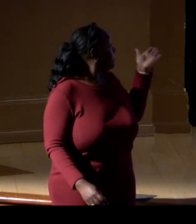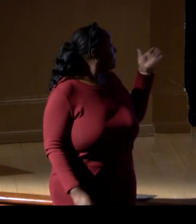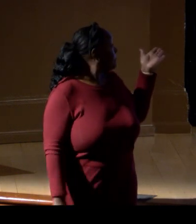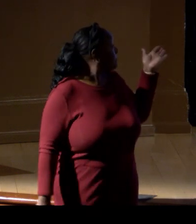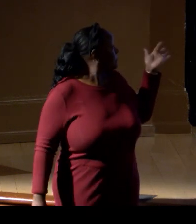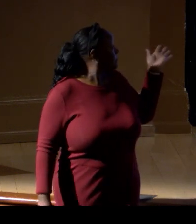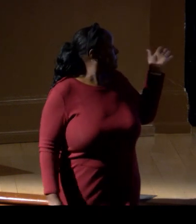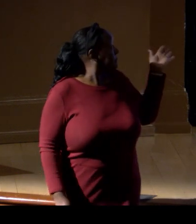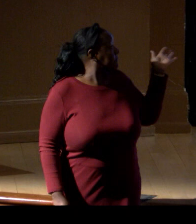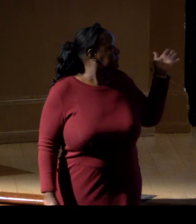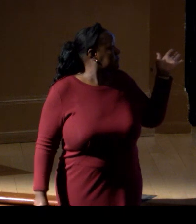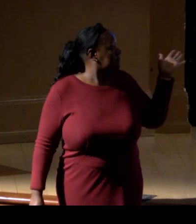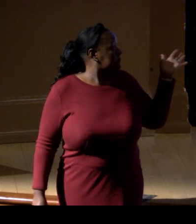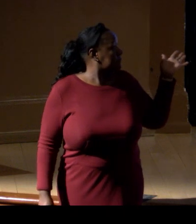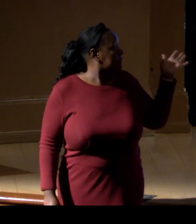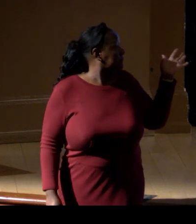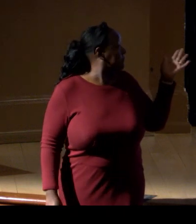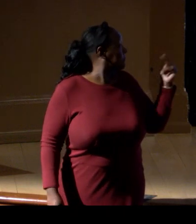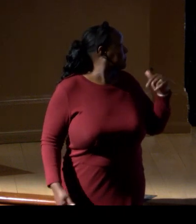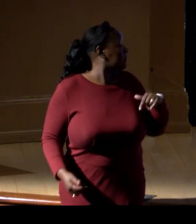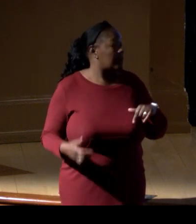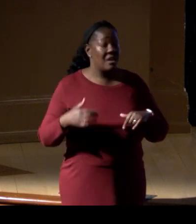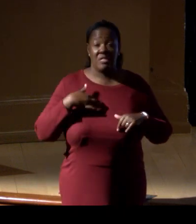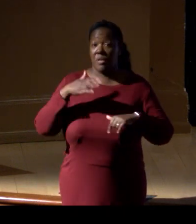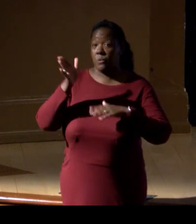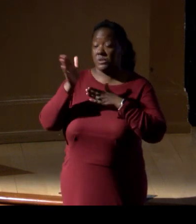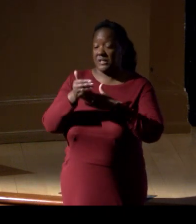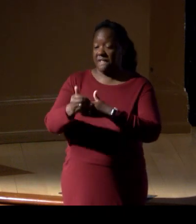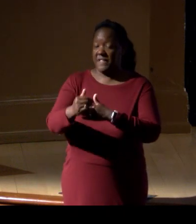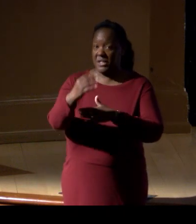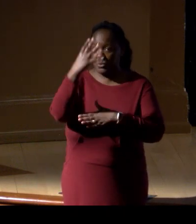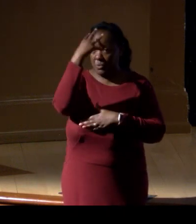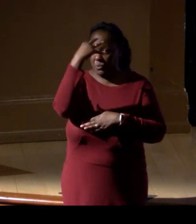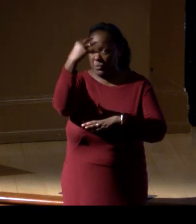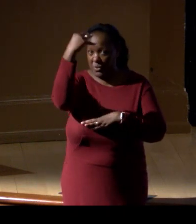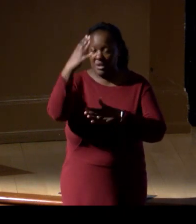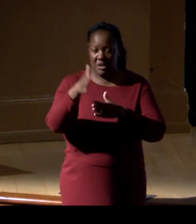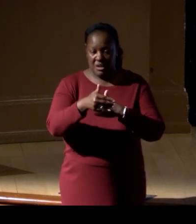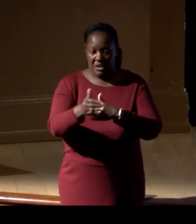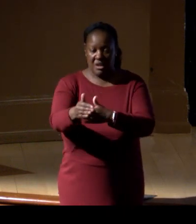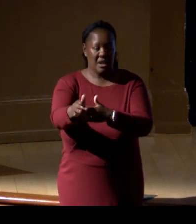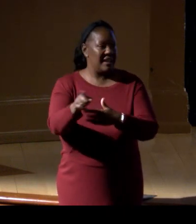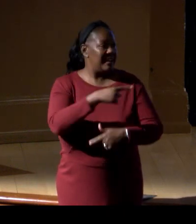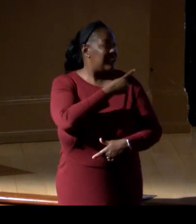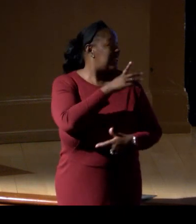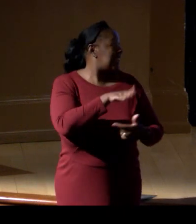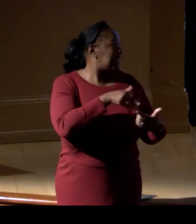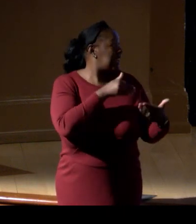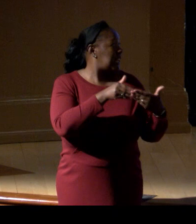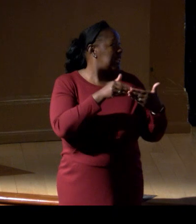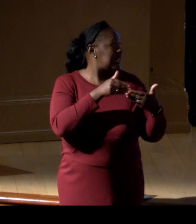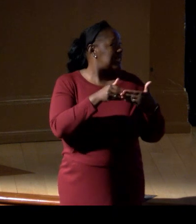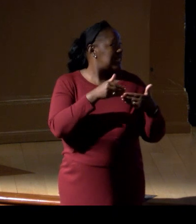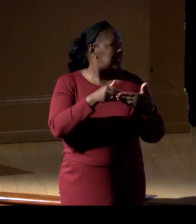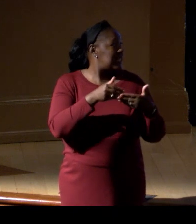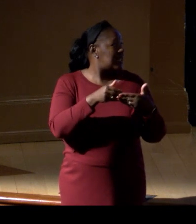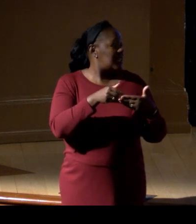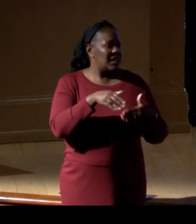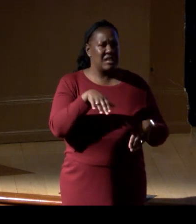of bumphead parrotfish off a remote pristine atoll in New Caledonia,